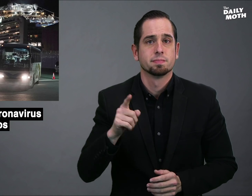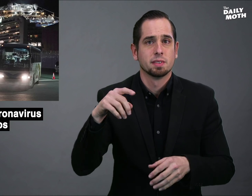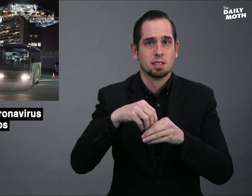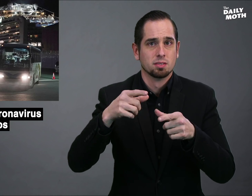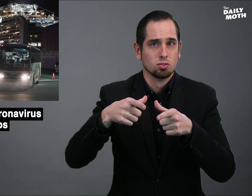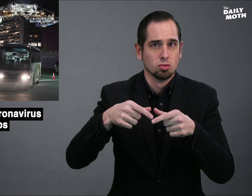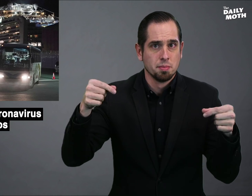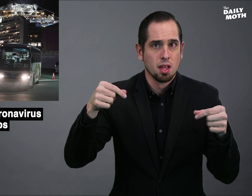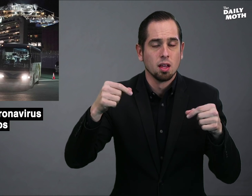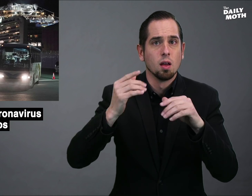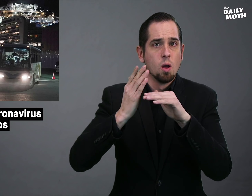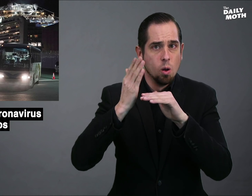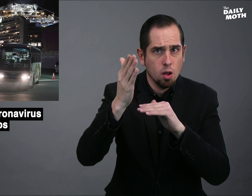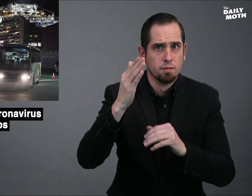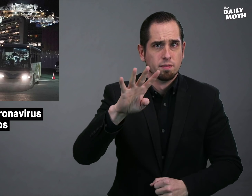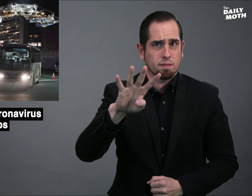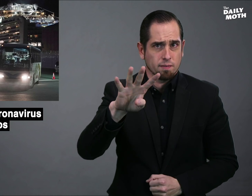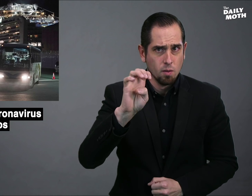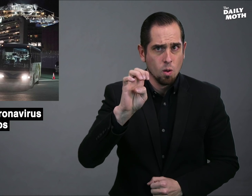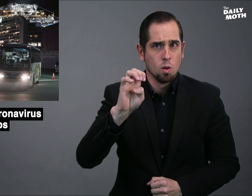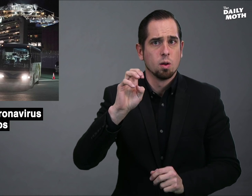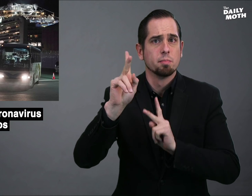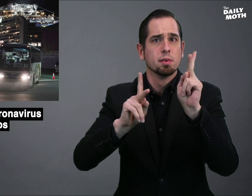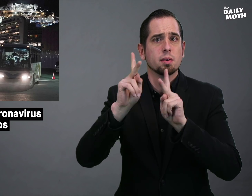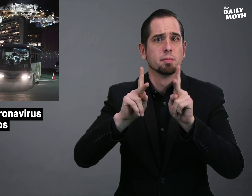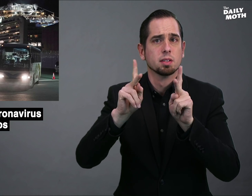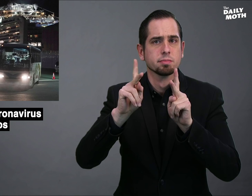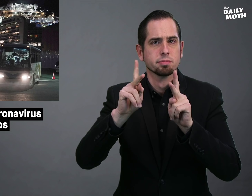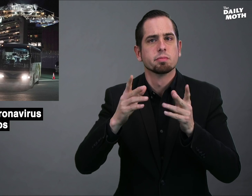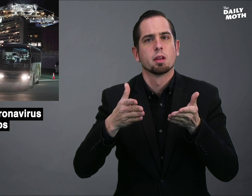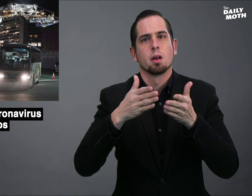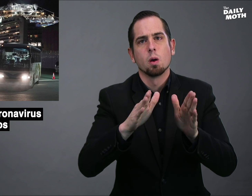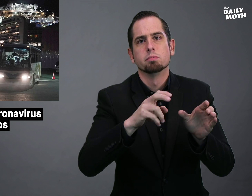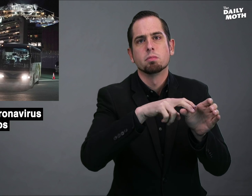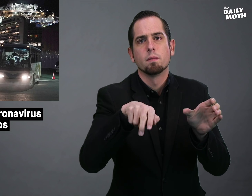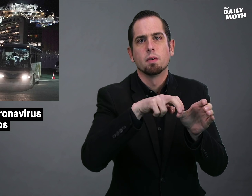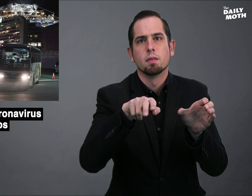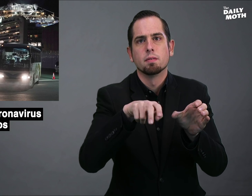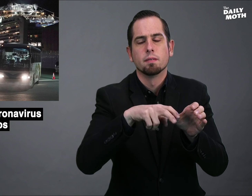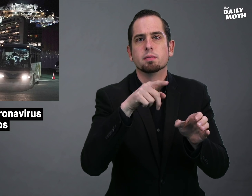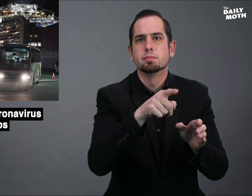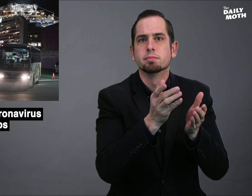In Japan, over 400 passengers were allowed to get off